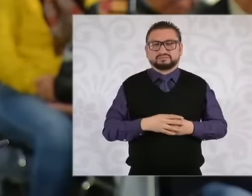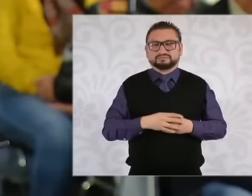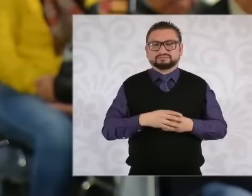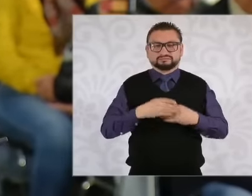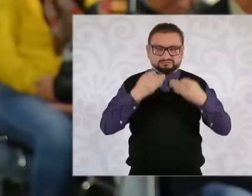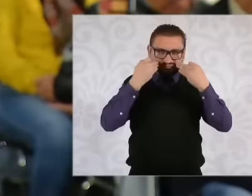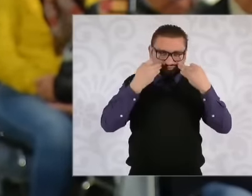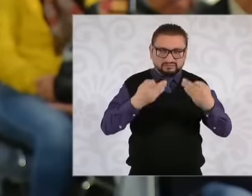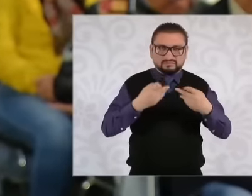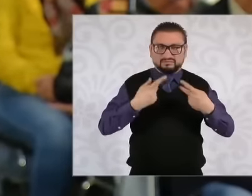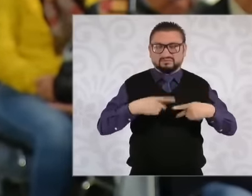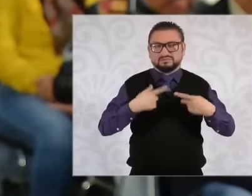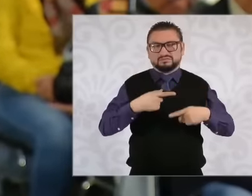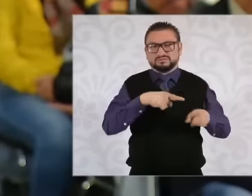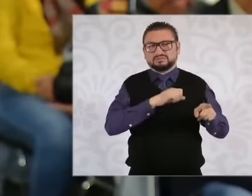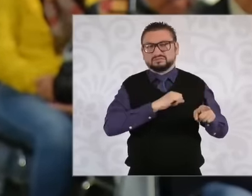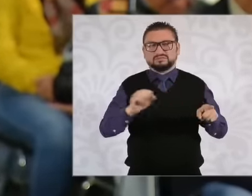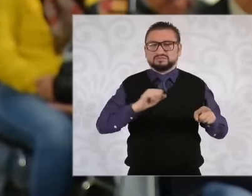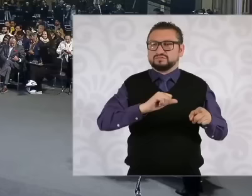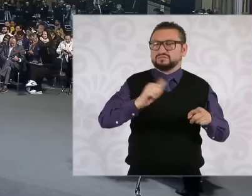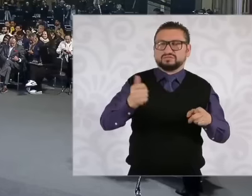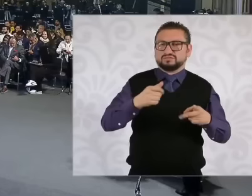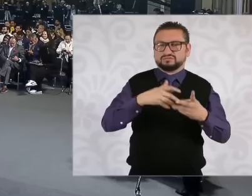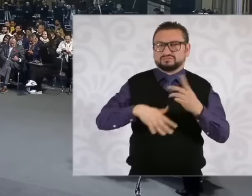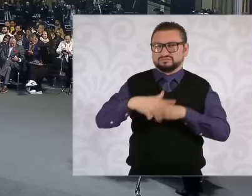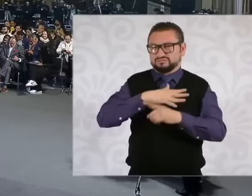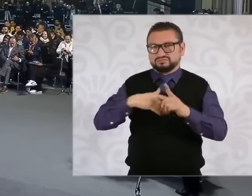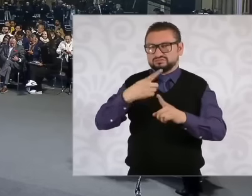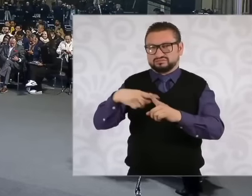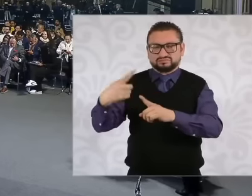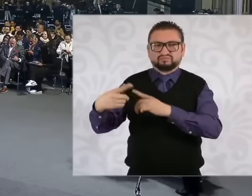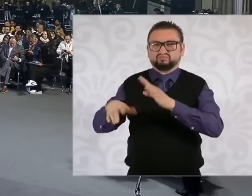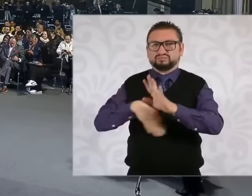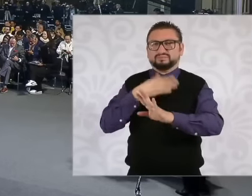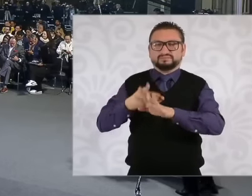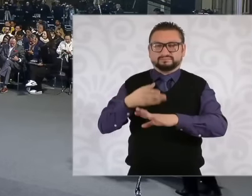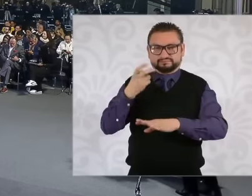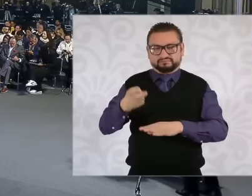of a criminal and other types of situations were used against him. Evidently, I would like to ask you,